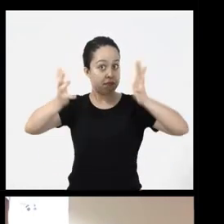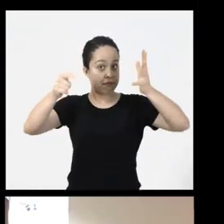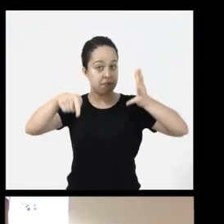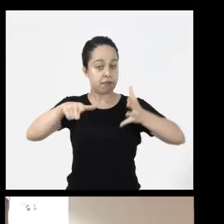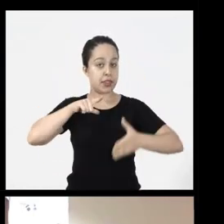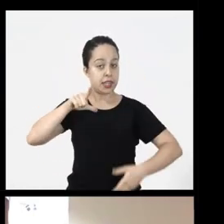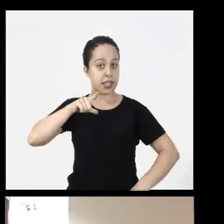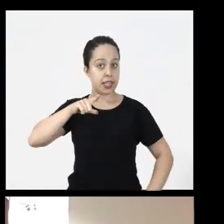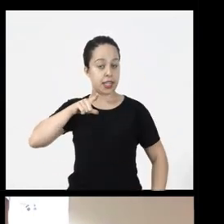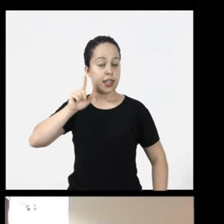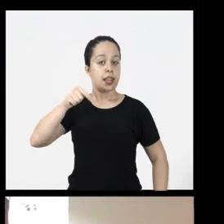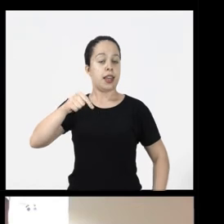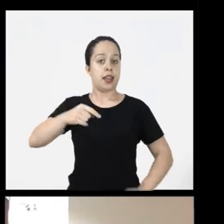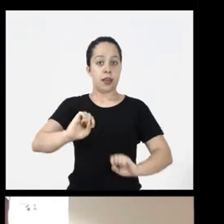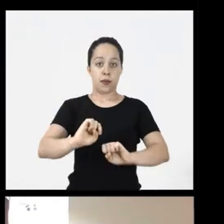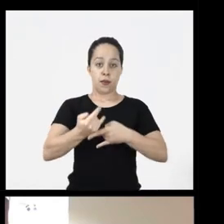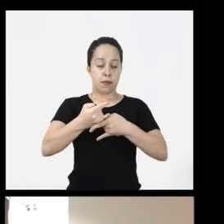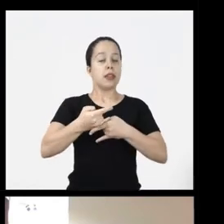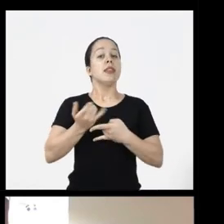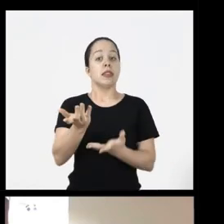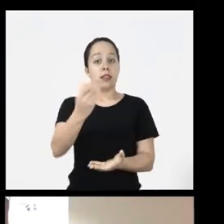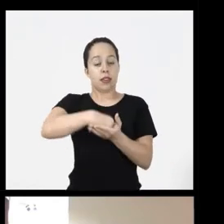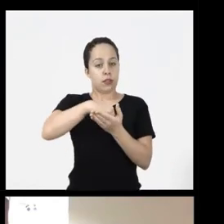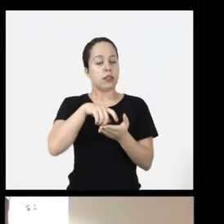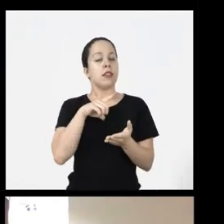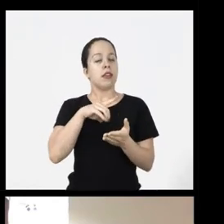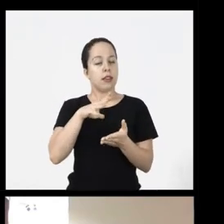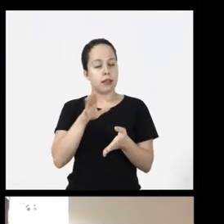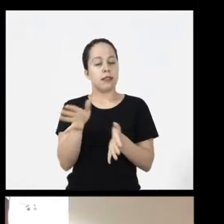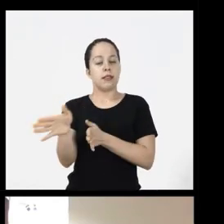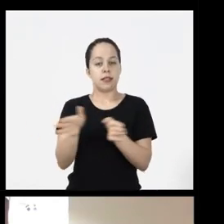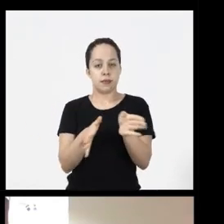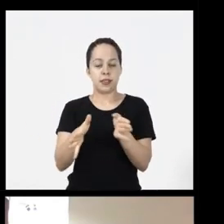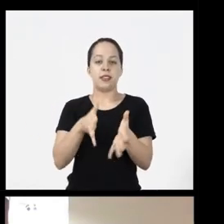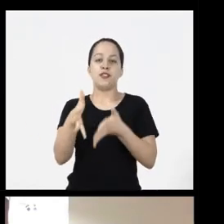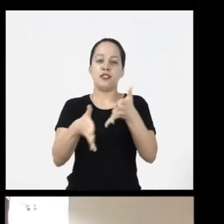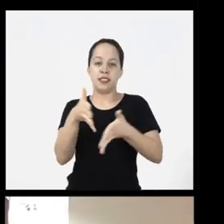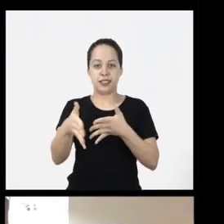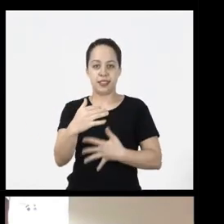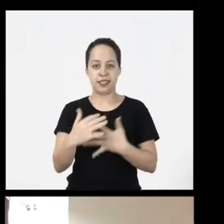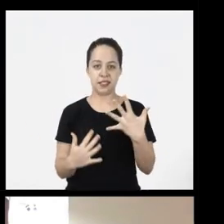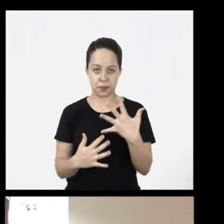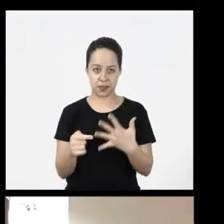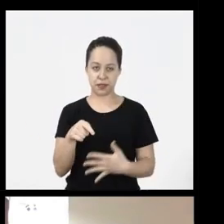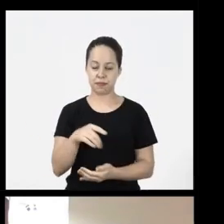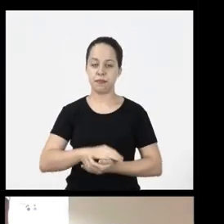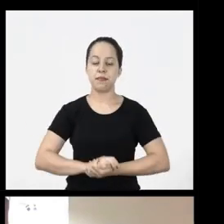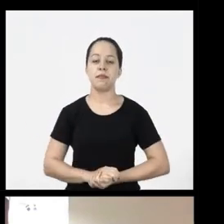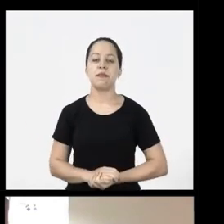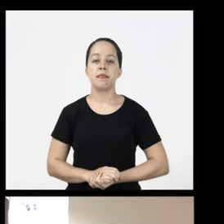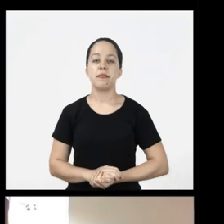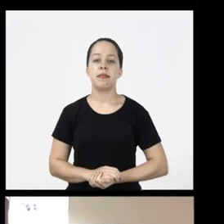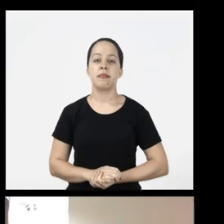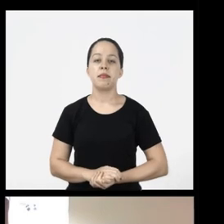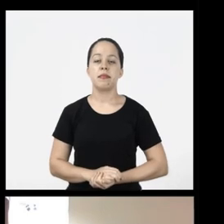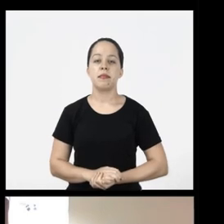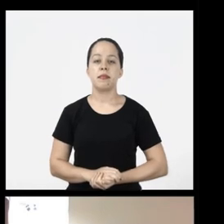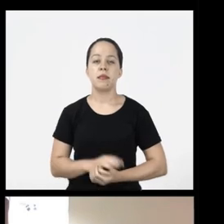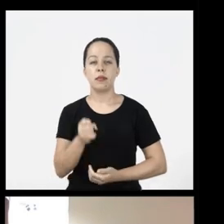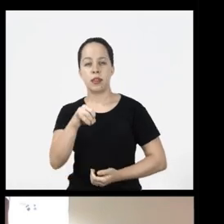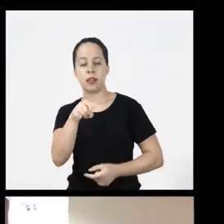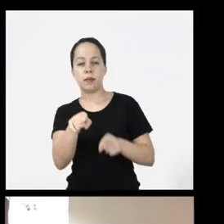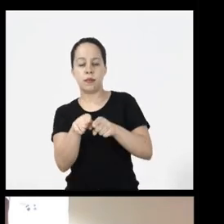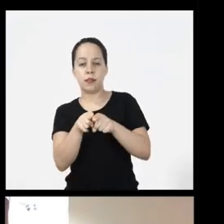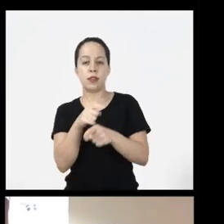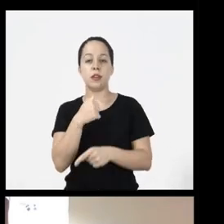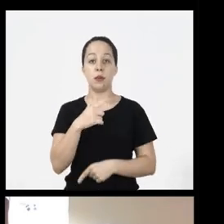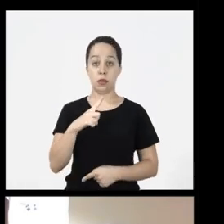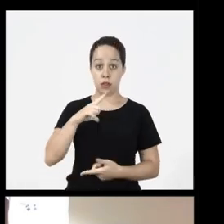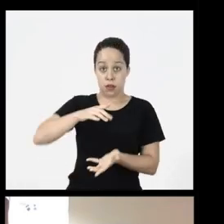event What is that lecture that webconf is accessible in pounds and when I use it then